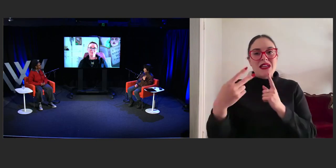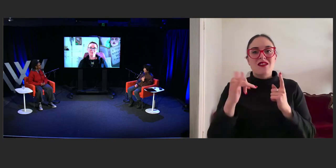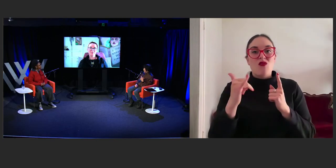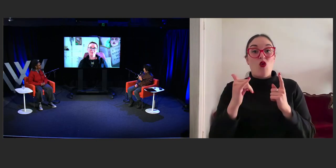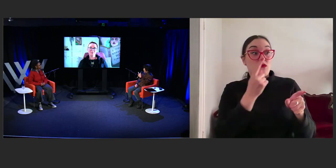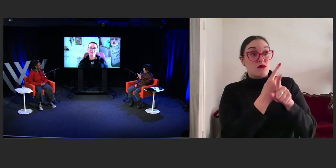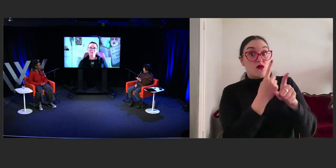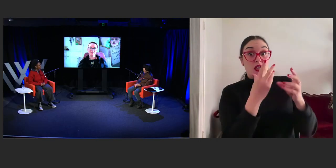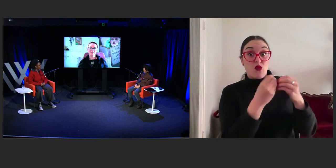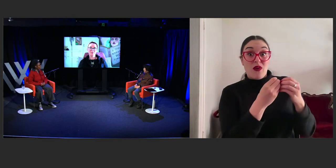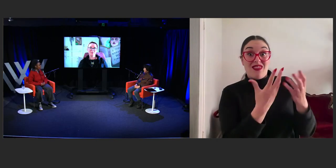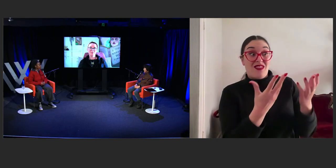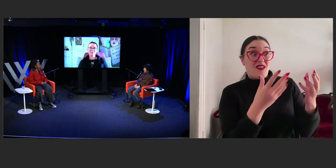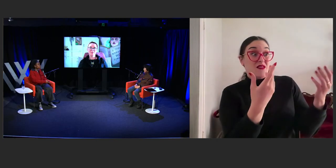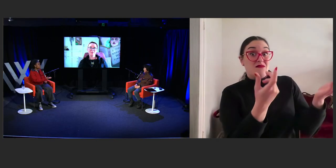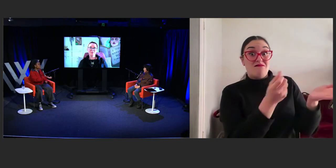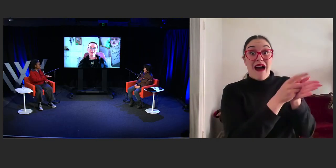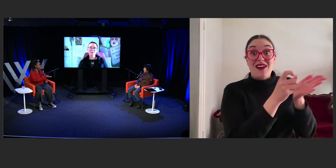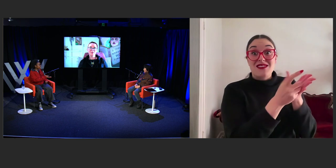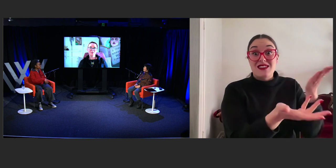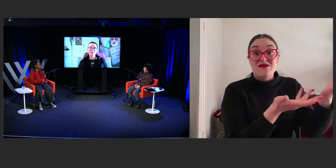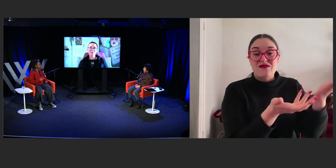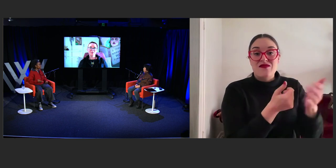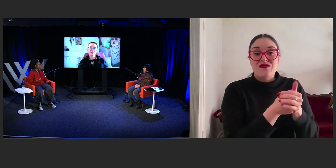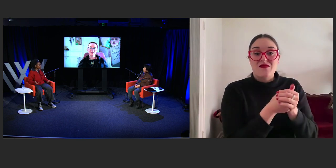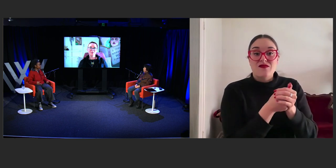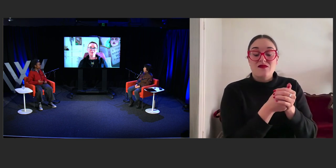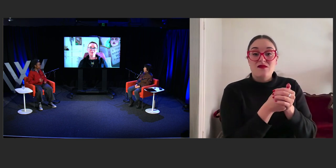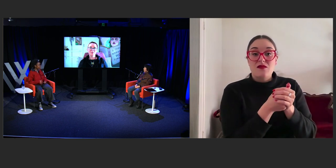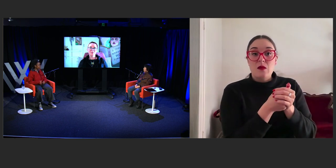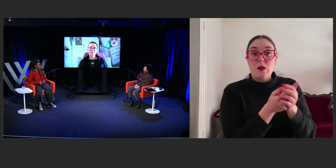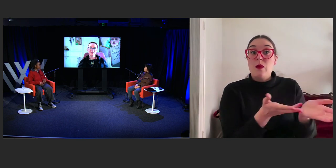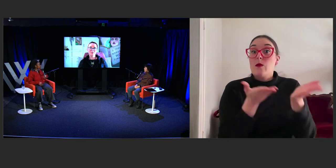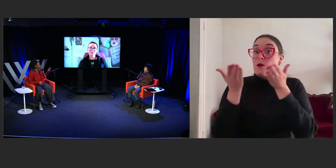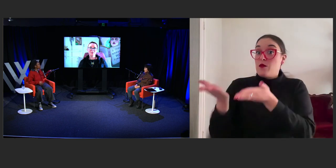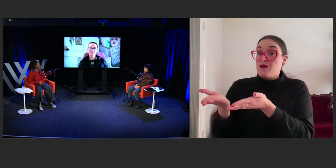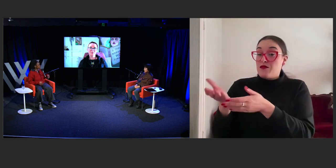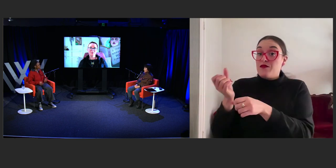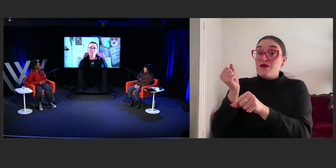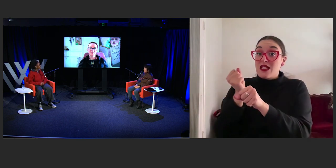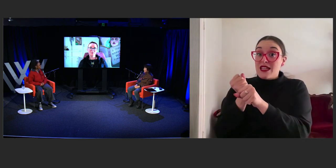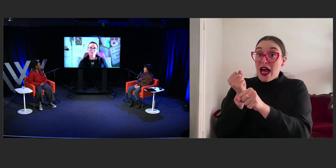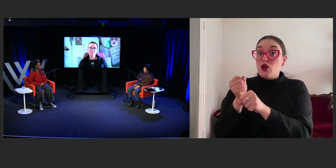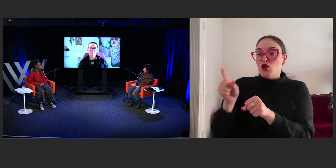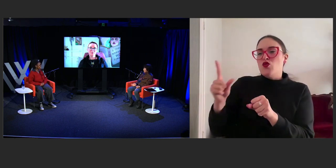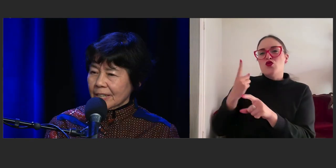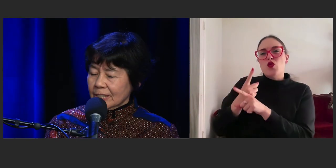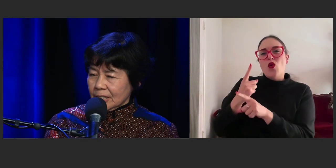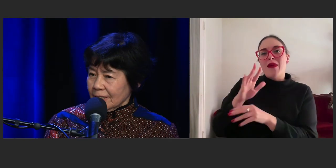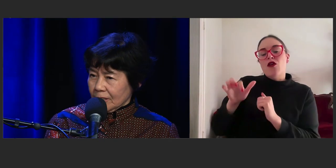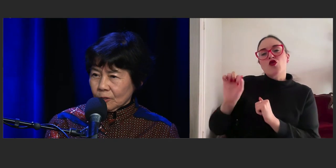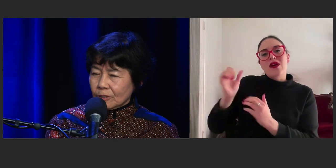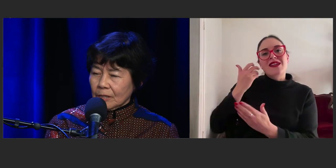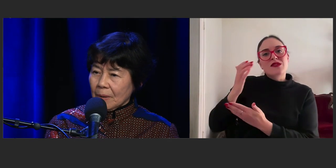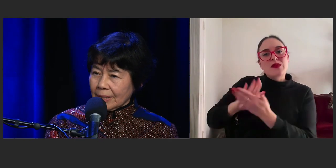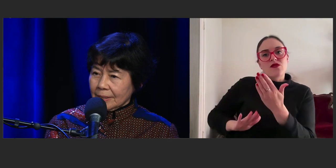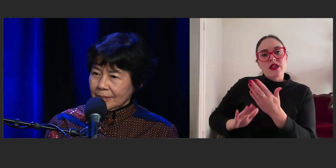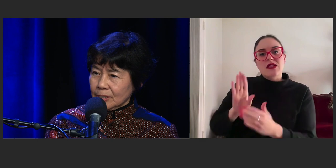Do you want, who? Well if you'd like to continue kind of in reference to the what previous question. Yeah, and what I'm saying, I mean I don't get a chance to talk to the marketers,